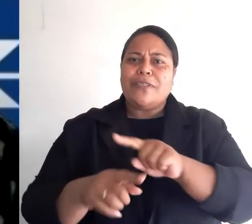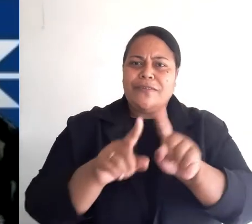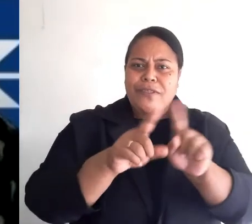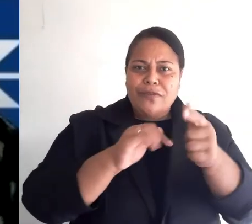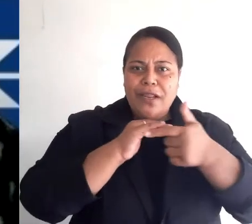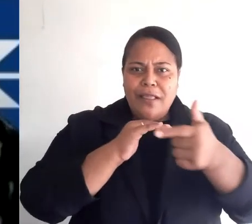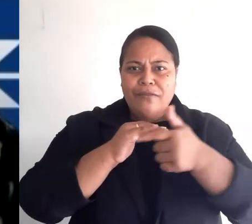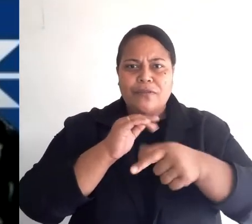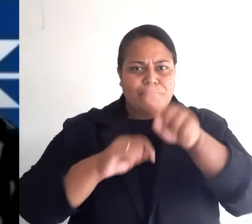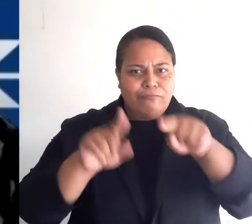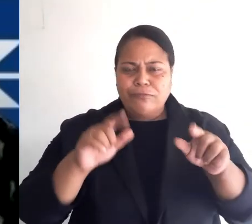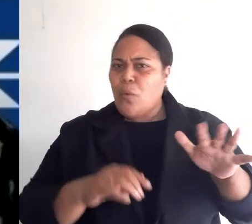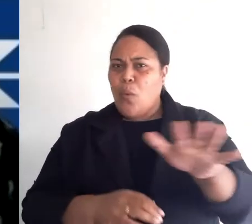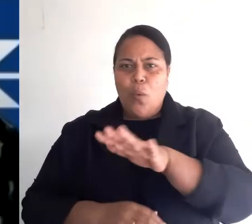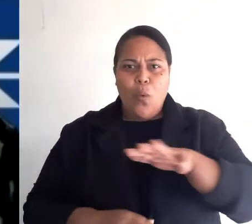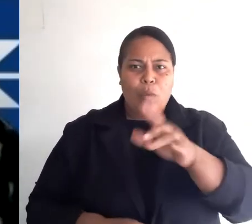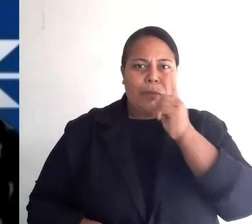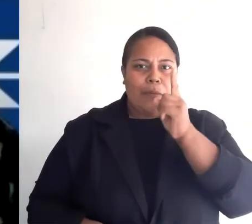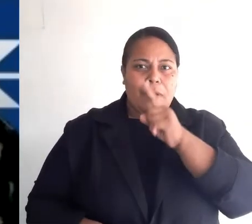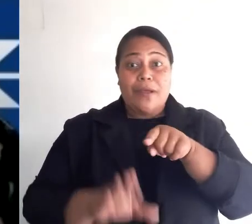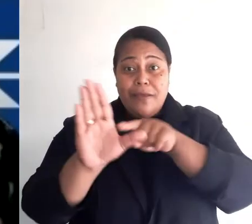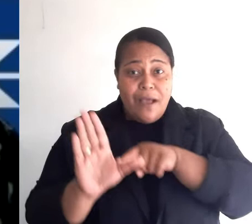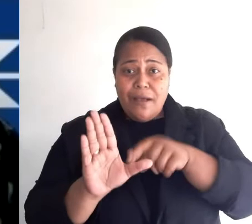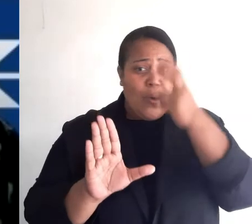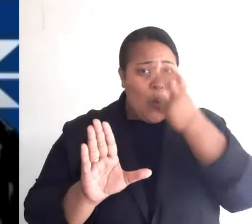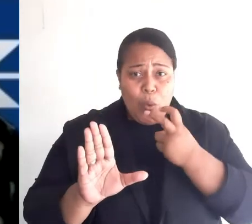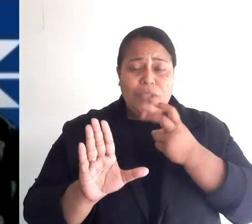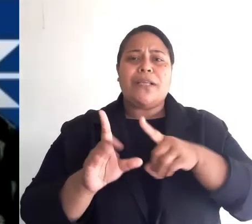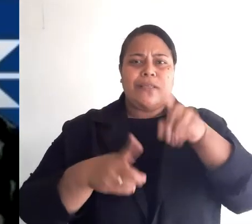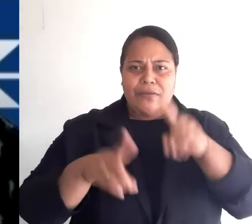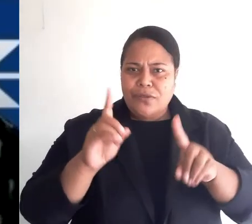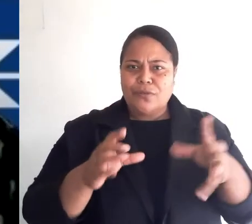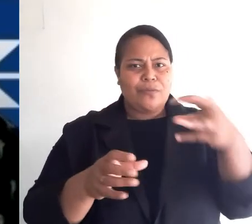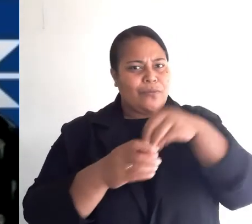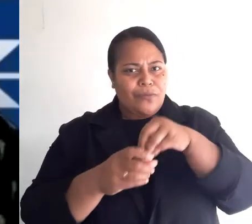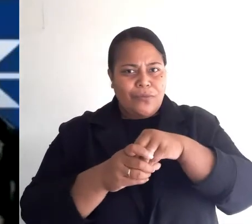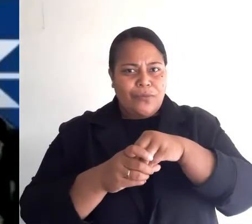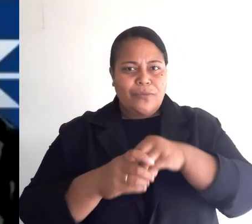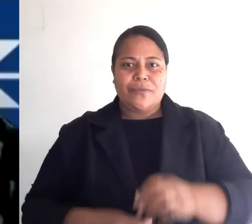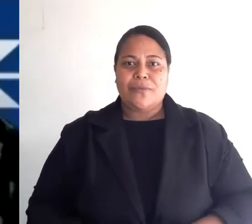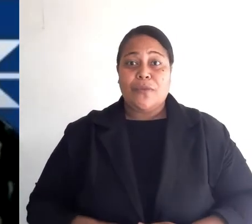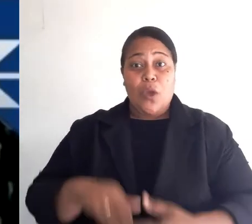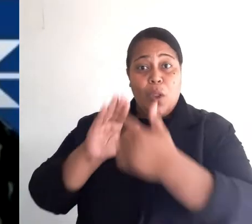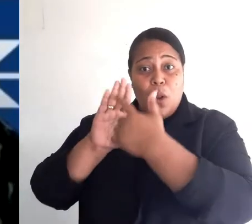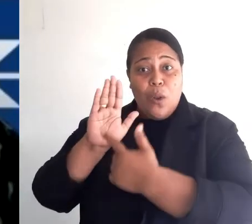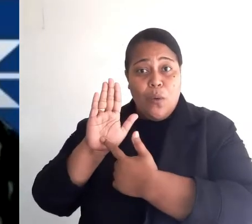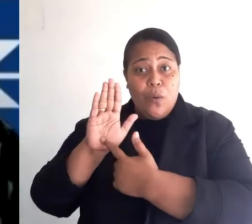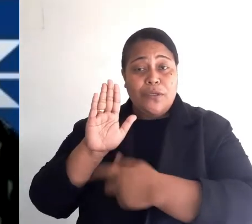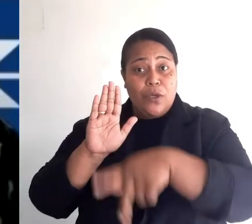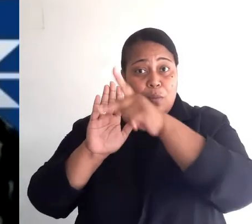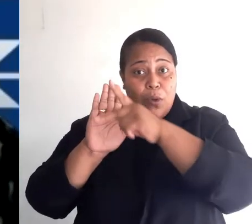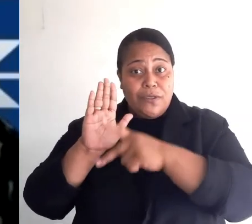young and old, in all our diversity. Laws, policies, declarations and special measures,